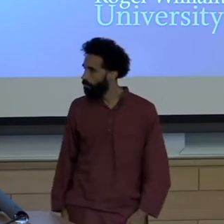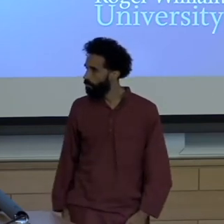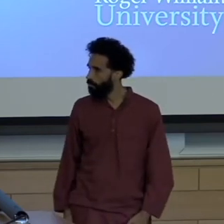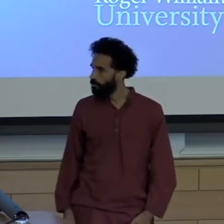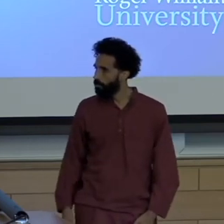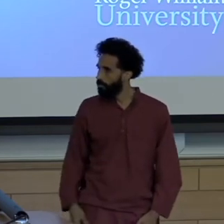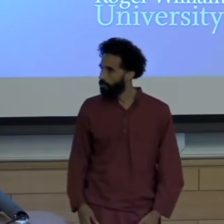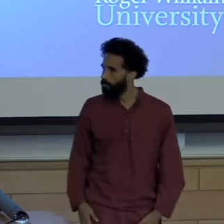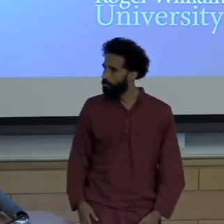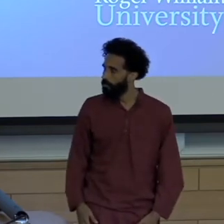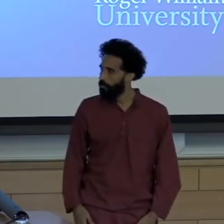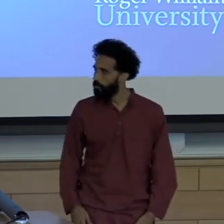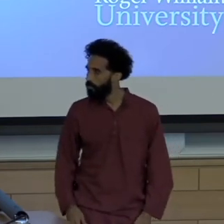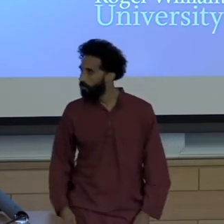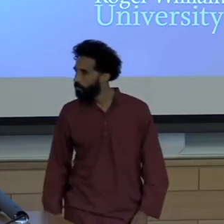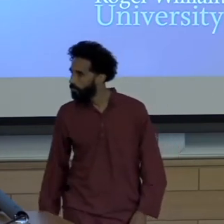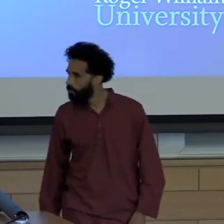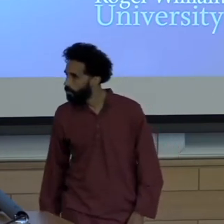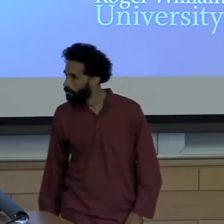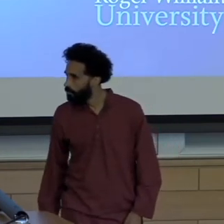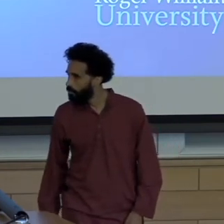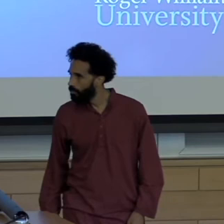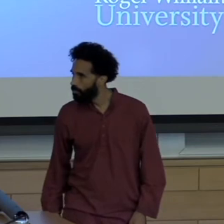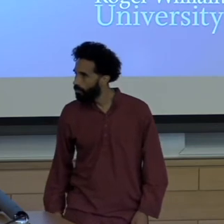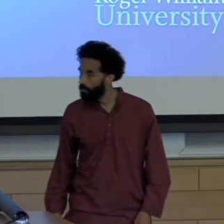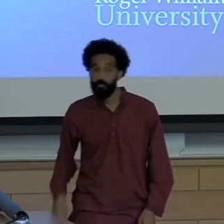So I'm willing to bet you will all agree with me that in fact